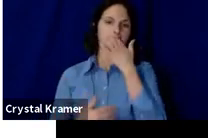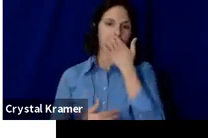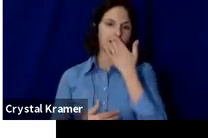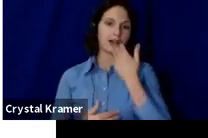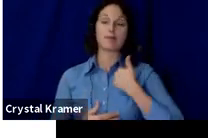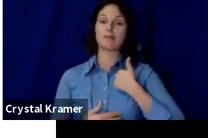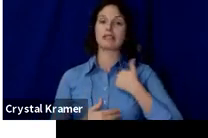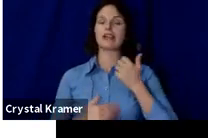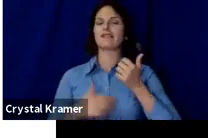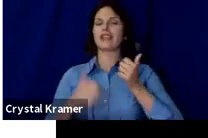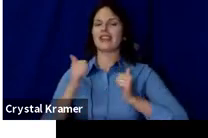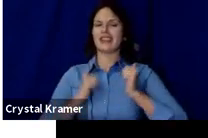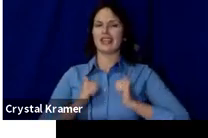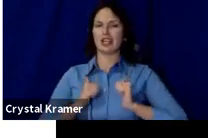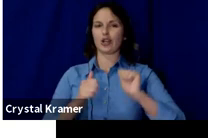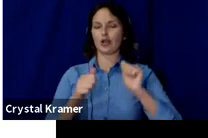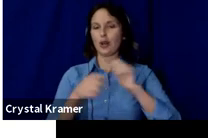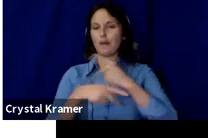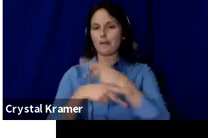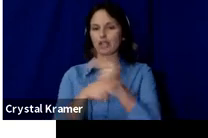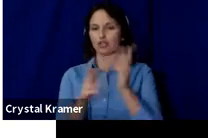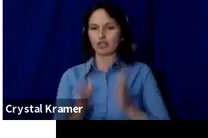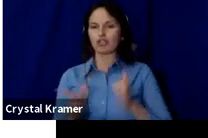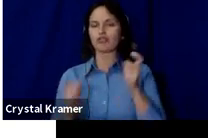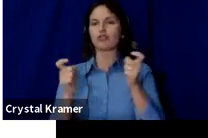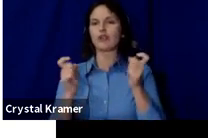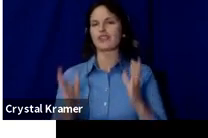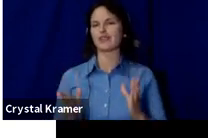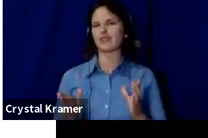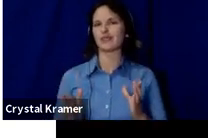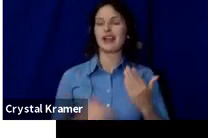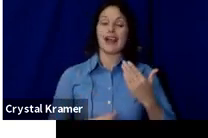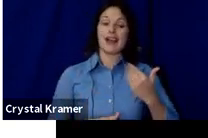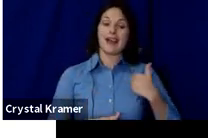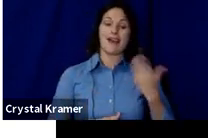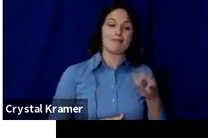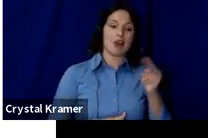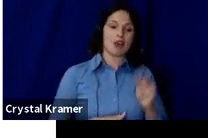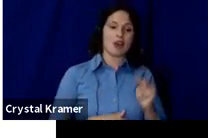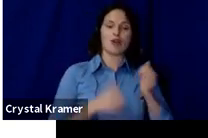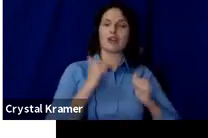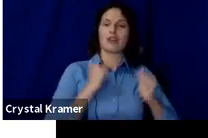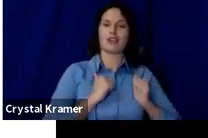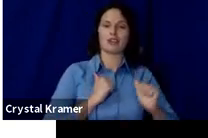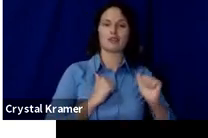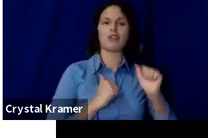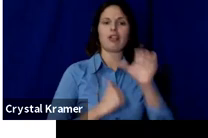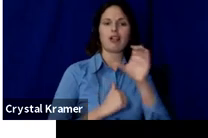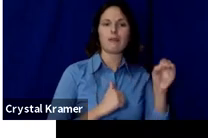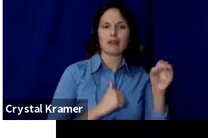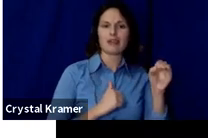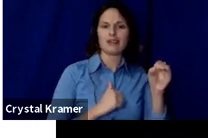In my own right, I have my own theatrical company called Colloquy Collective that produces